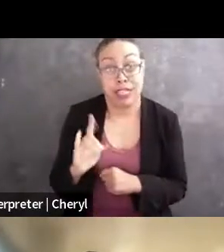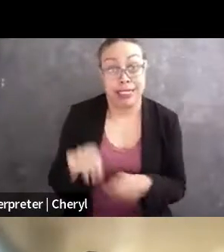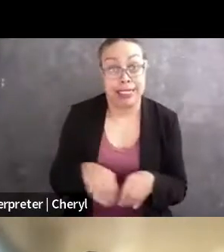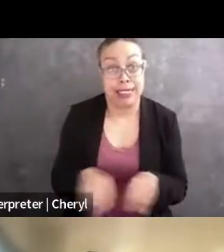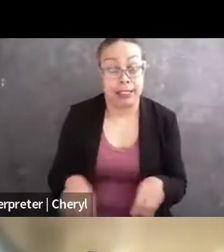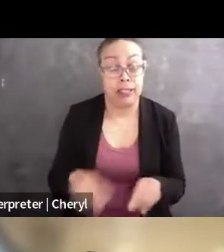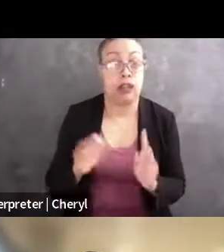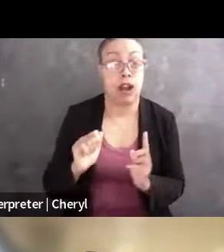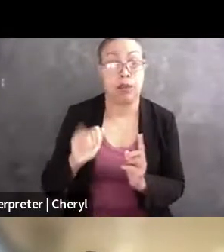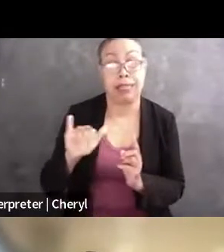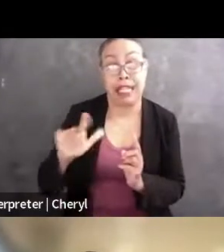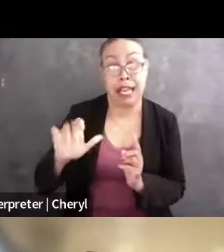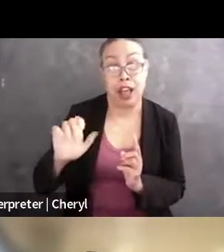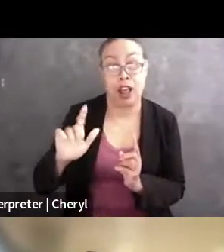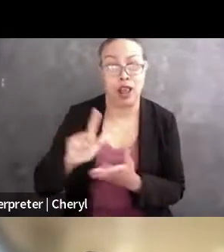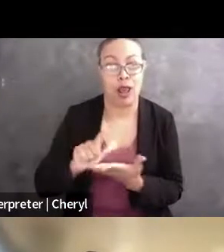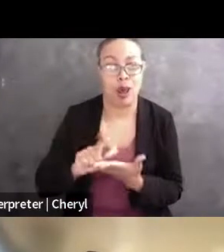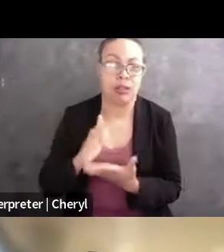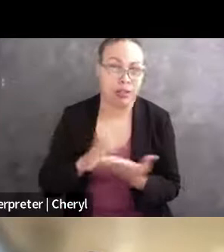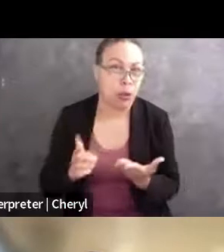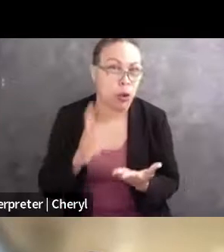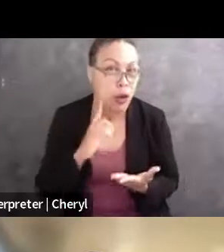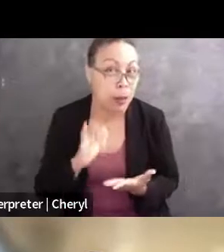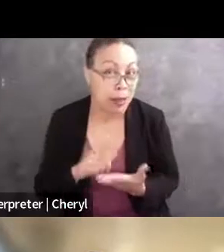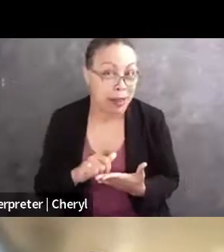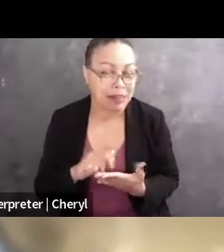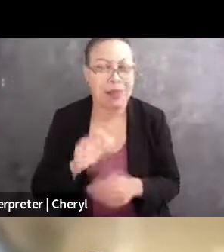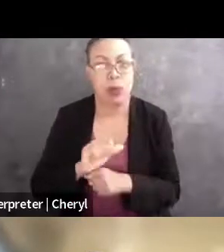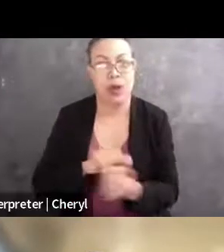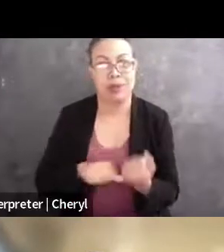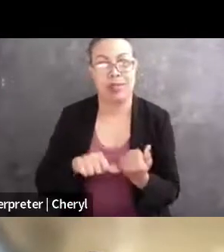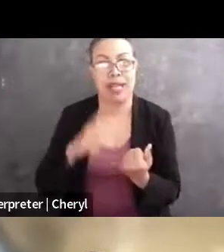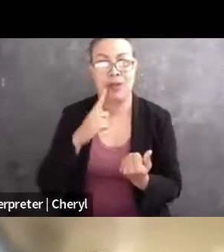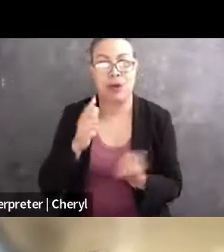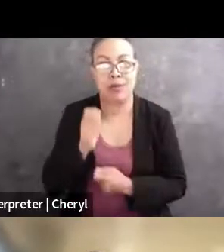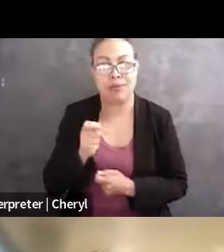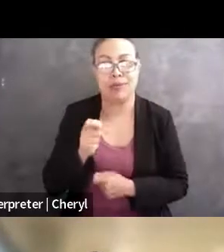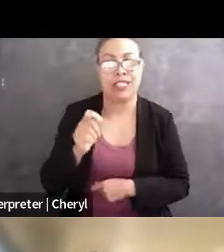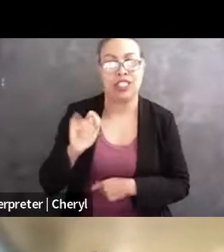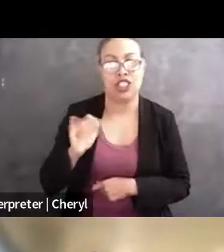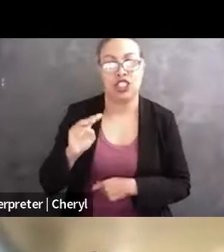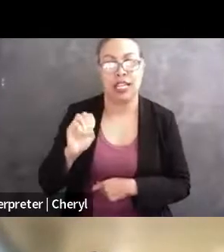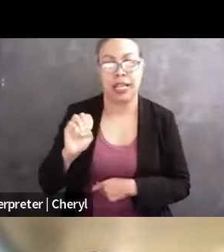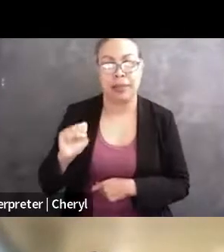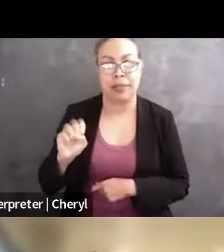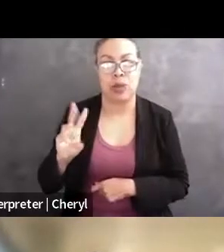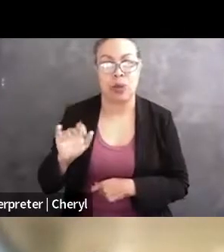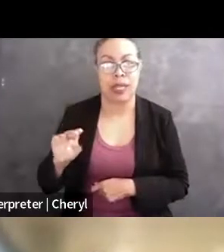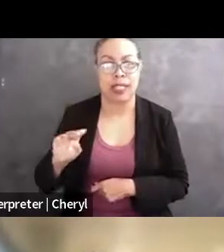which some people may have heard of, and clerked for the Honorable James Wynn Jr. of the US Court of Appeals for the Fourth Circuit.